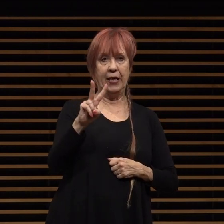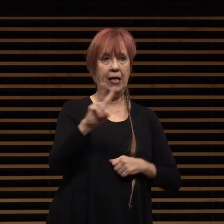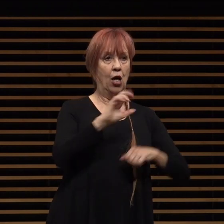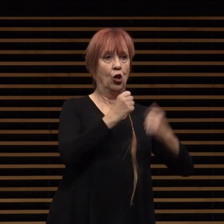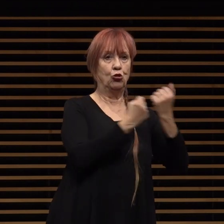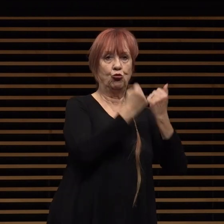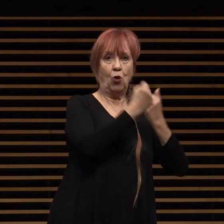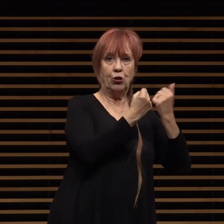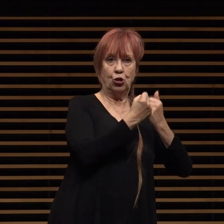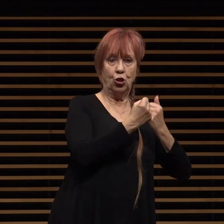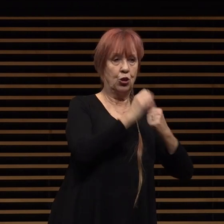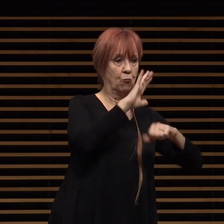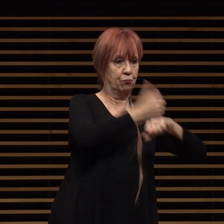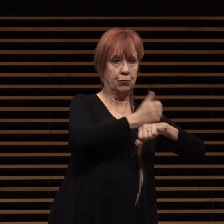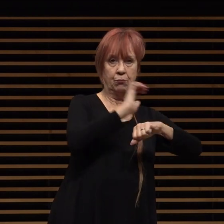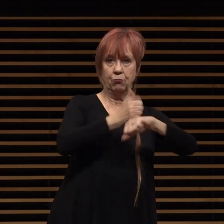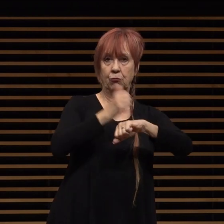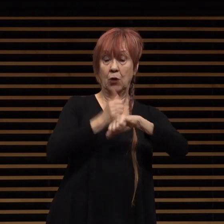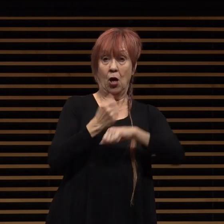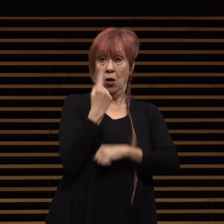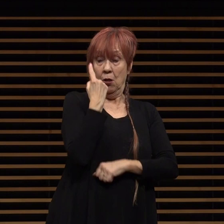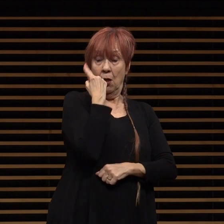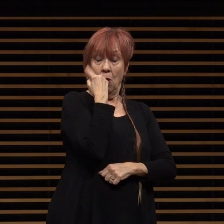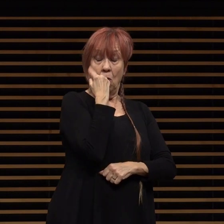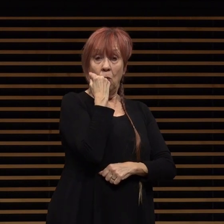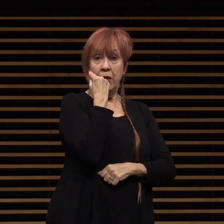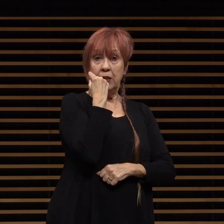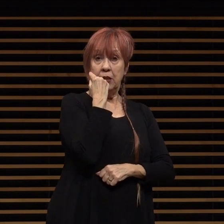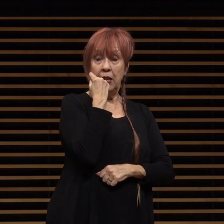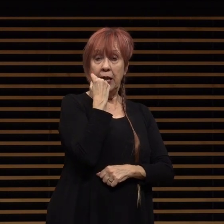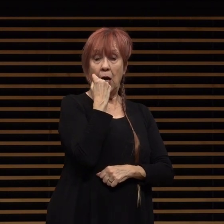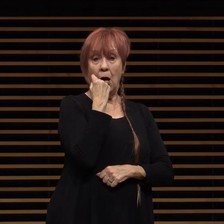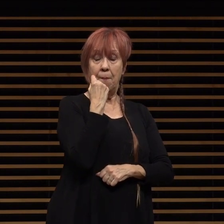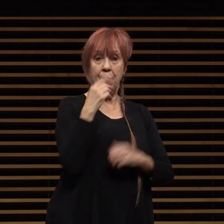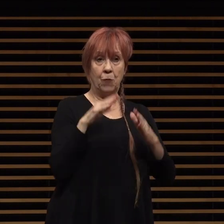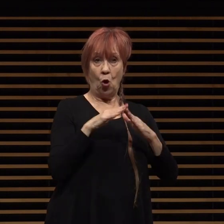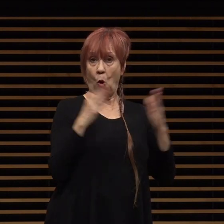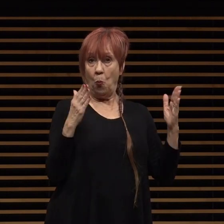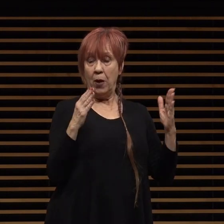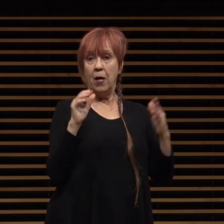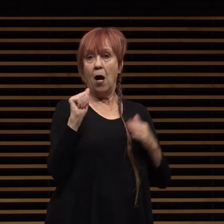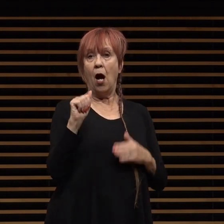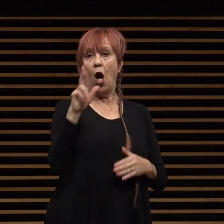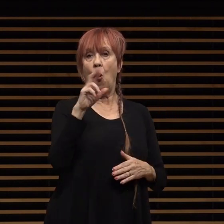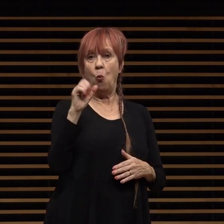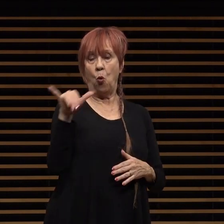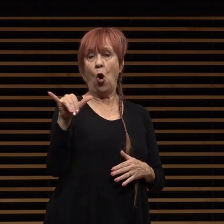projects most notably the recently